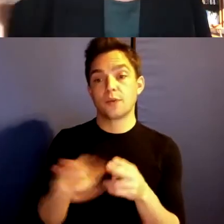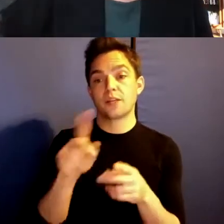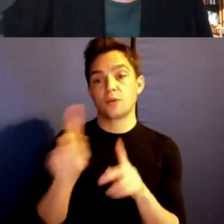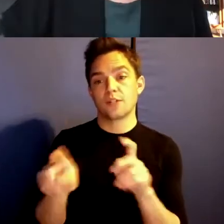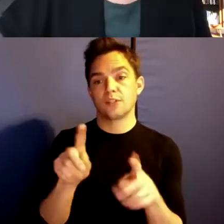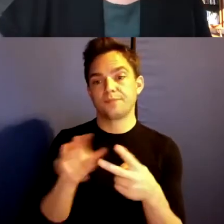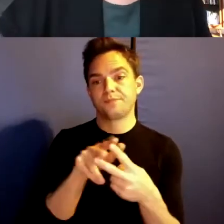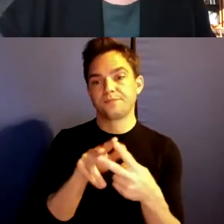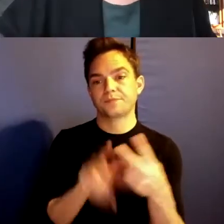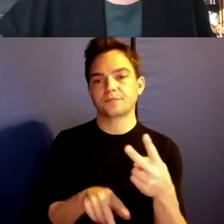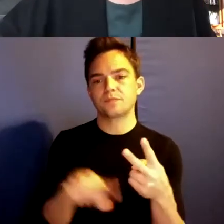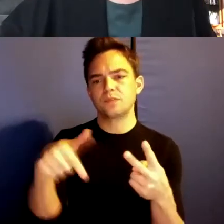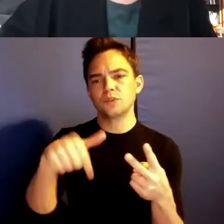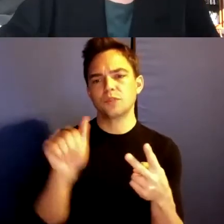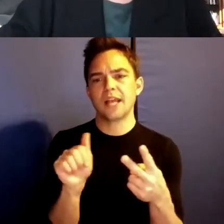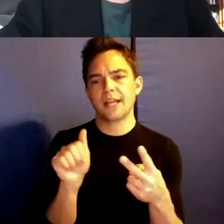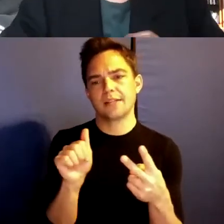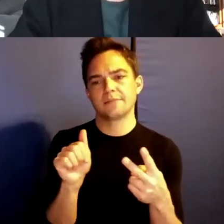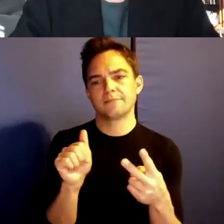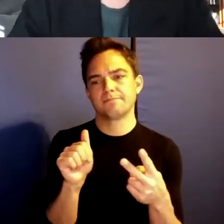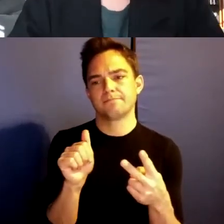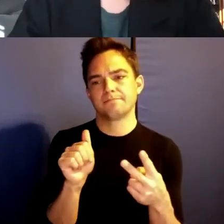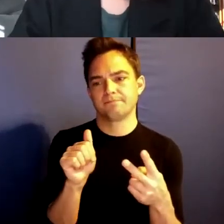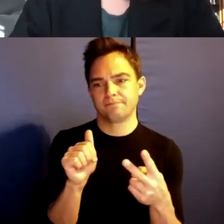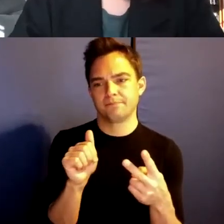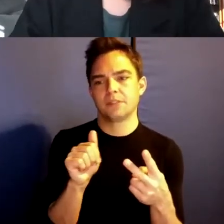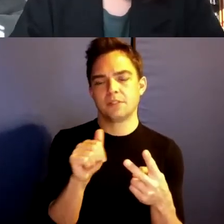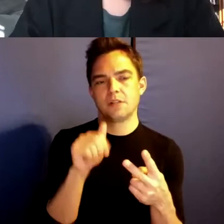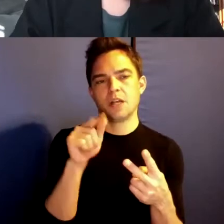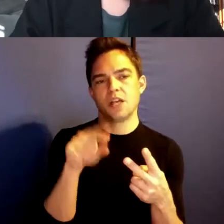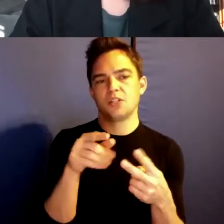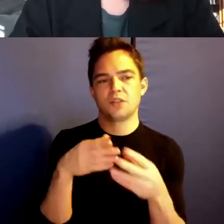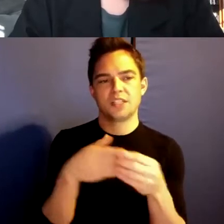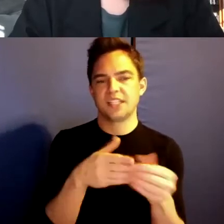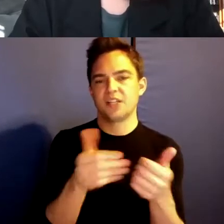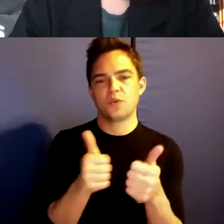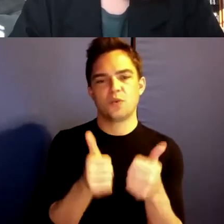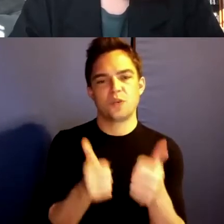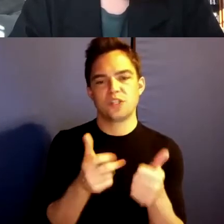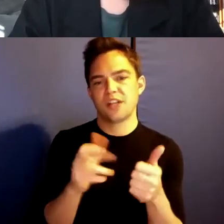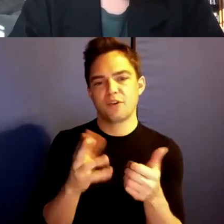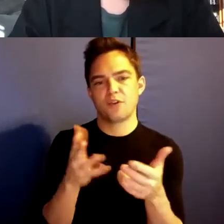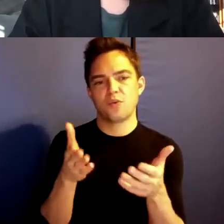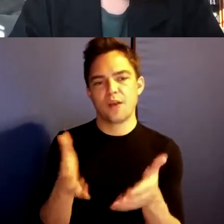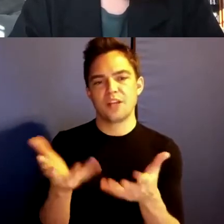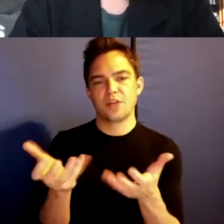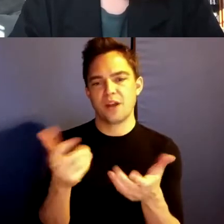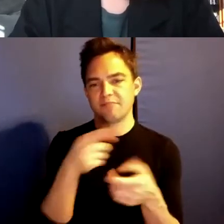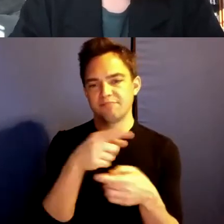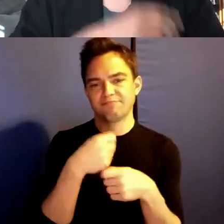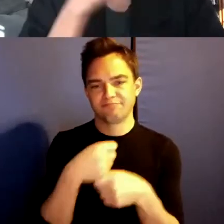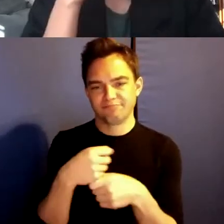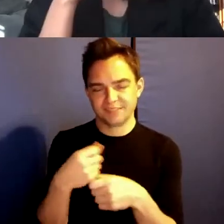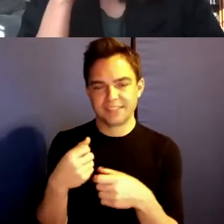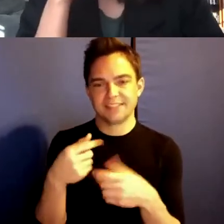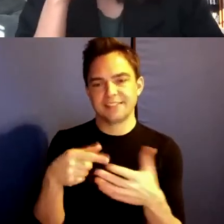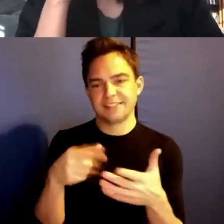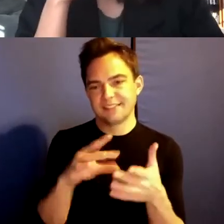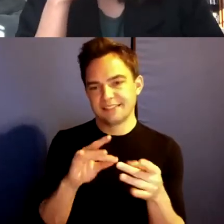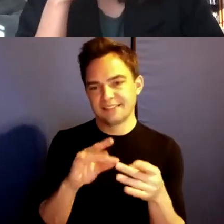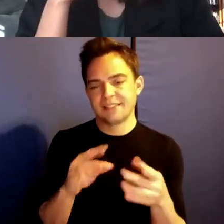can take it in whatever direction you want. One links back to the question that Natalie